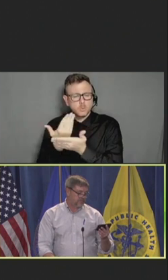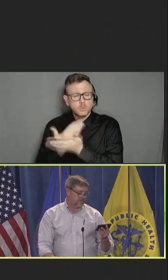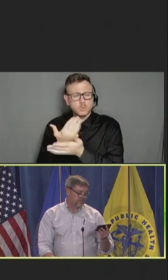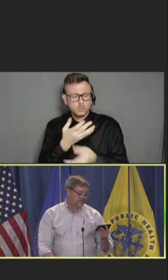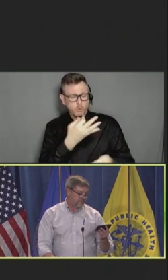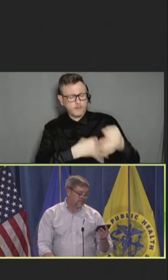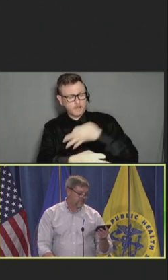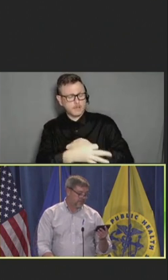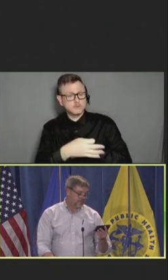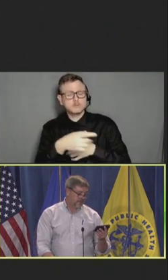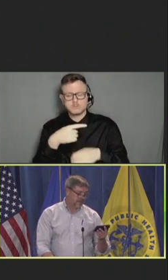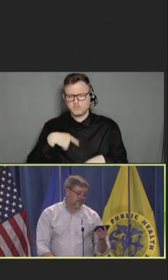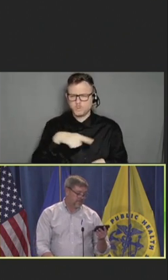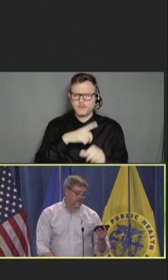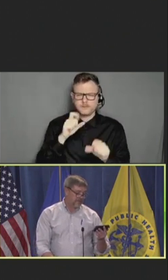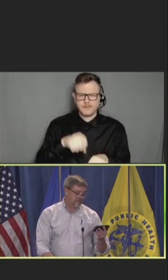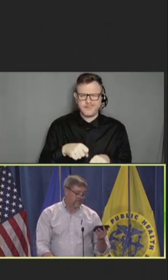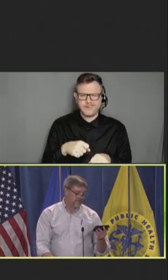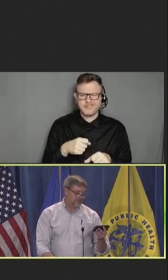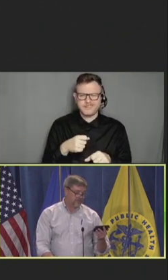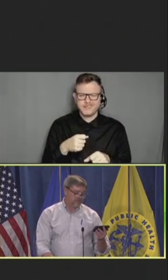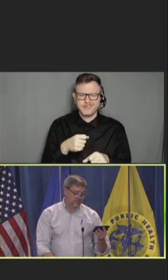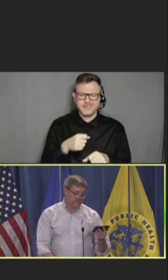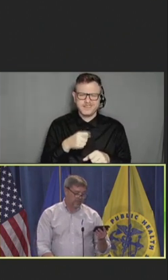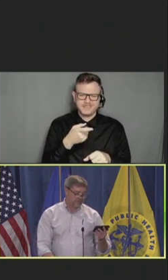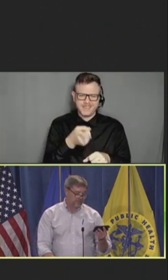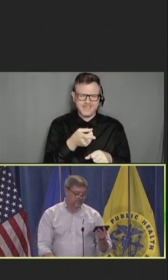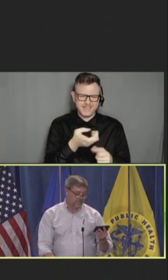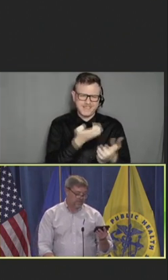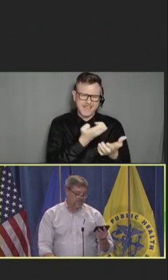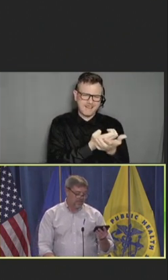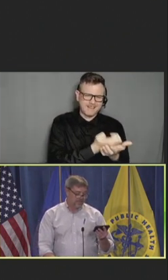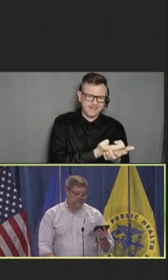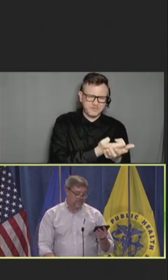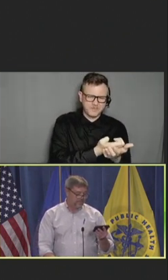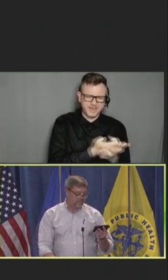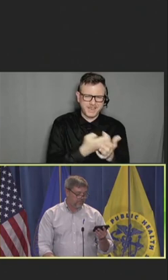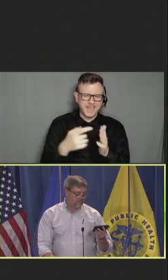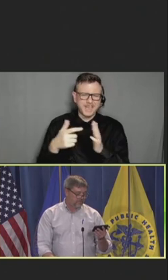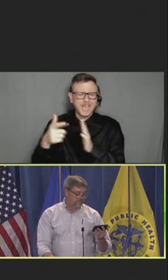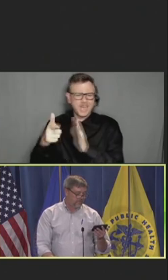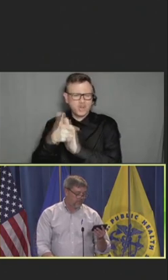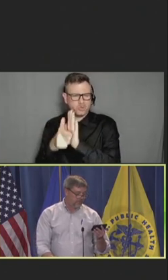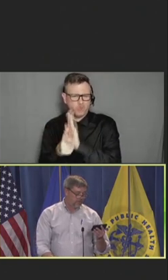Because we can present economic and regulatory challenges as many improvements are required